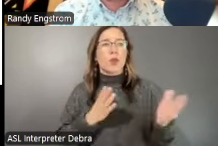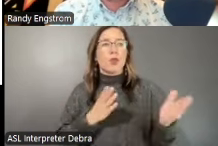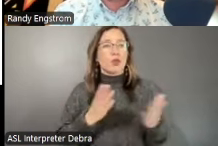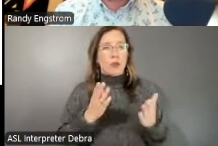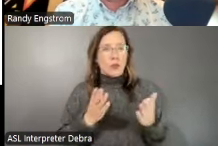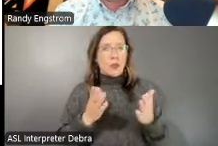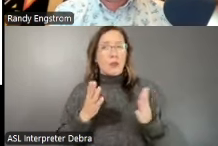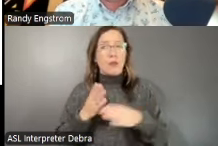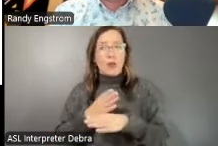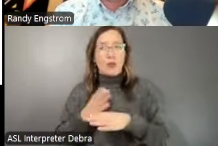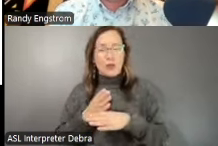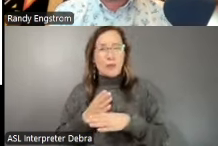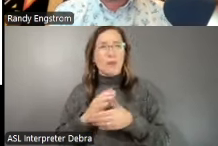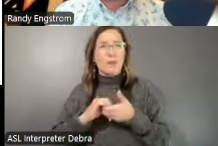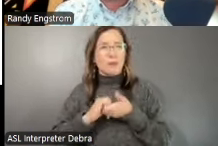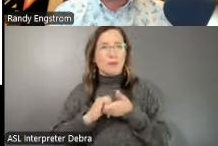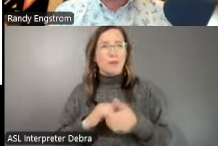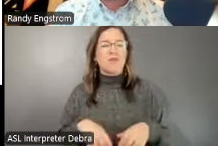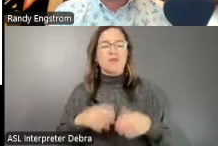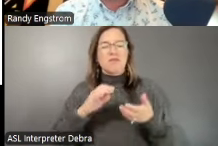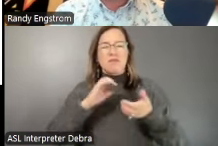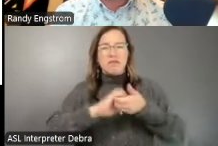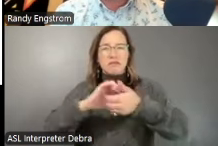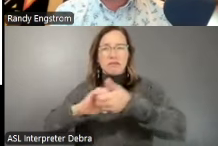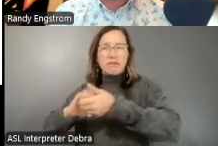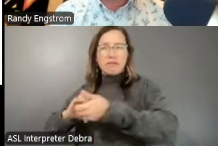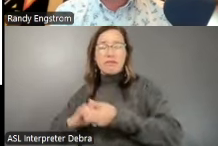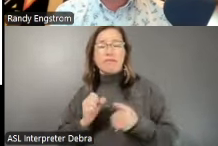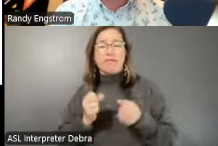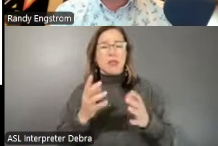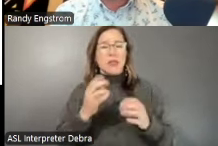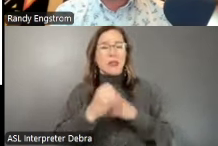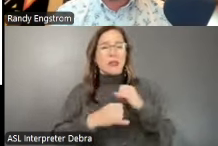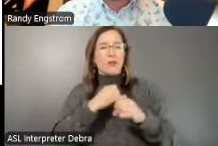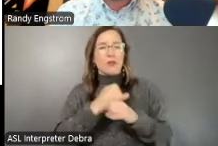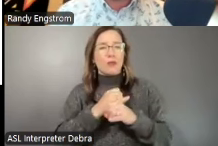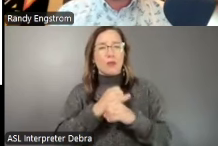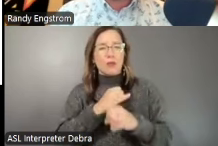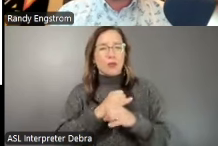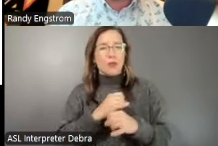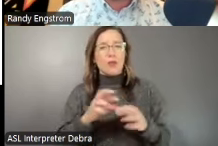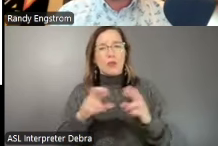LAAs partner with a variety of institutions like state and regional cultural agencies, local arts